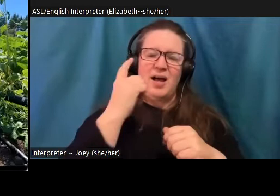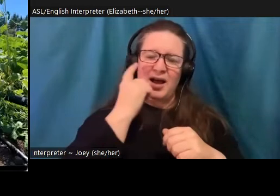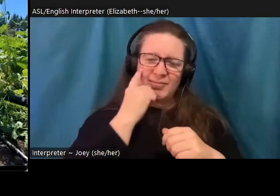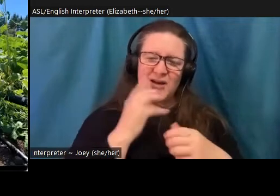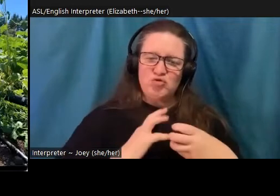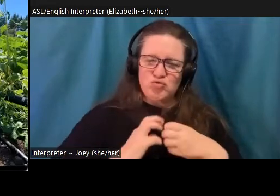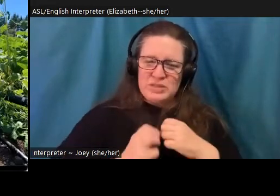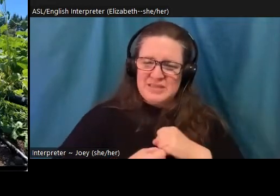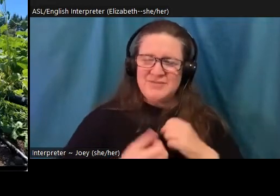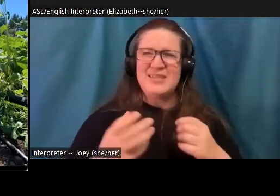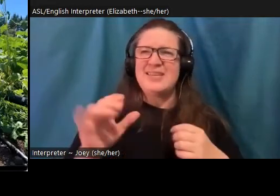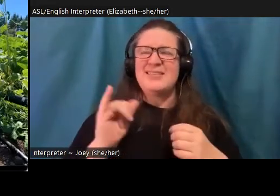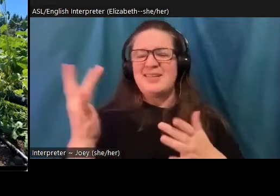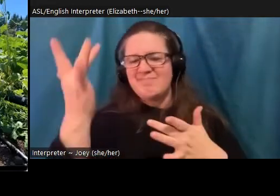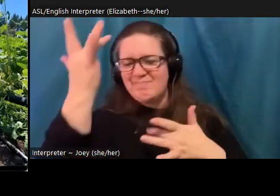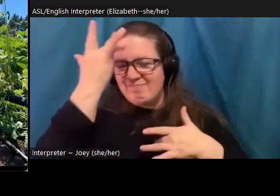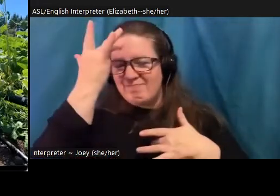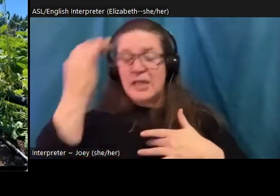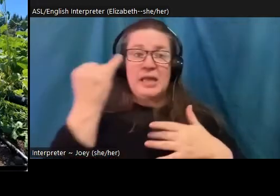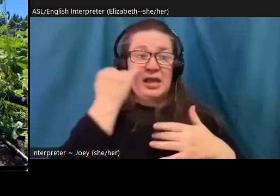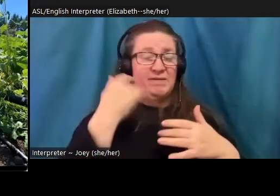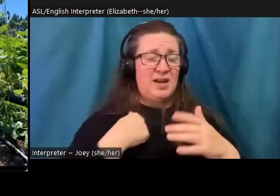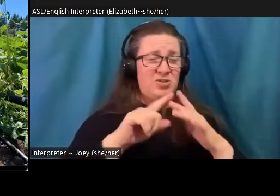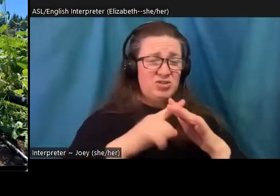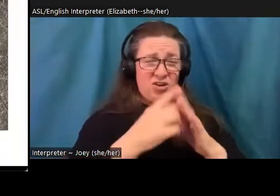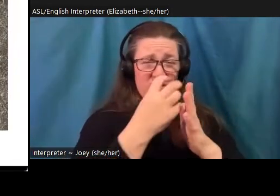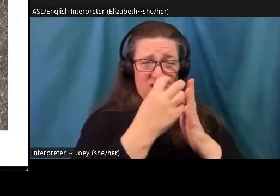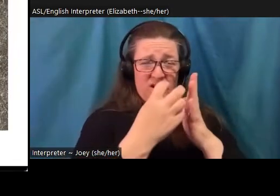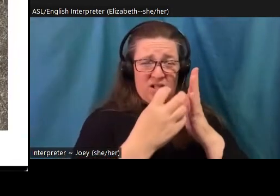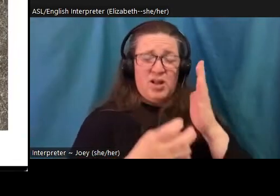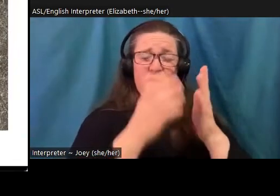hold, I might fall into a bottomless hole of despair. But